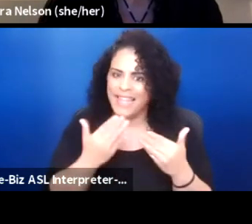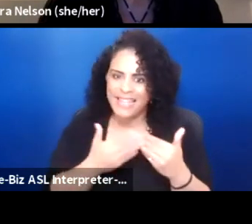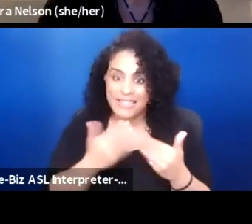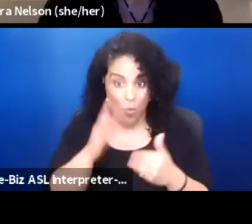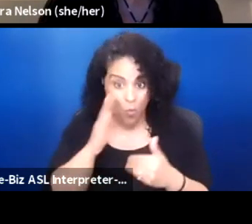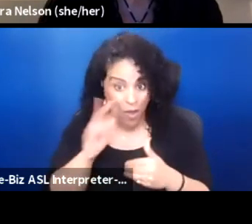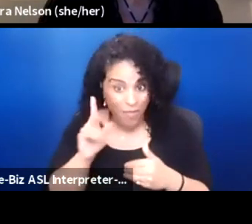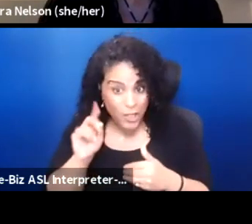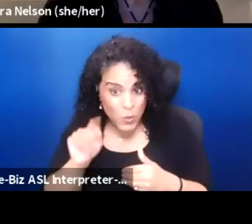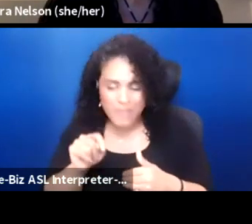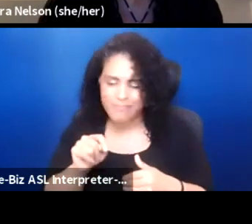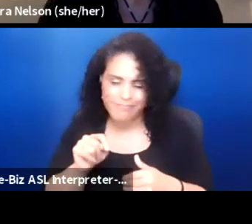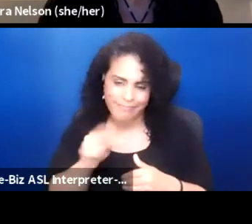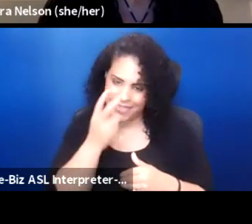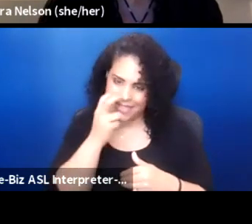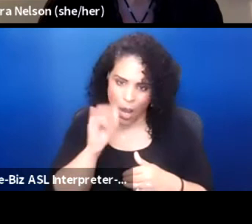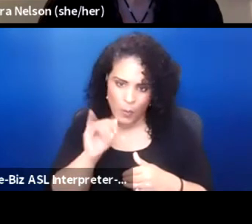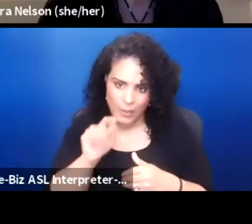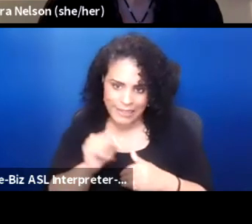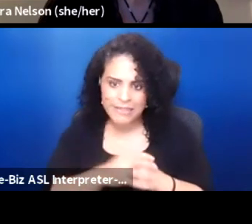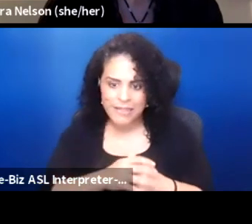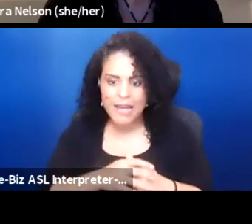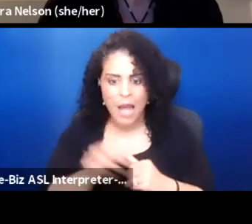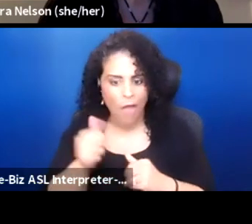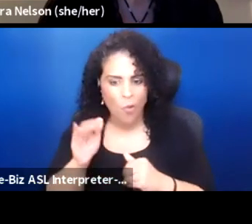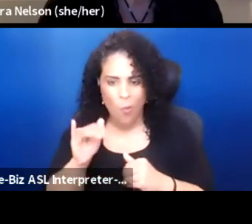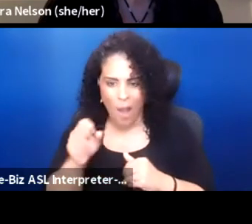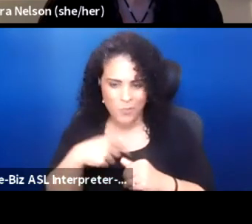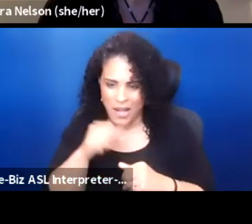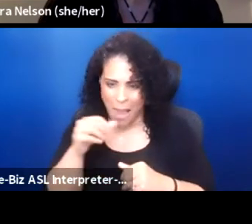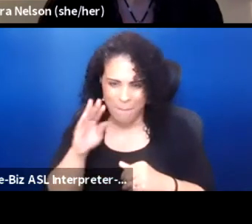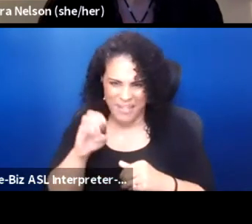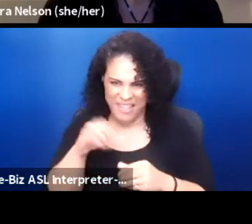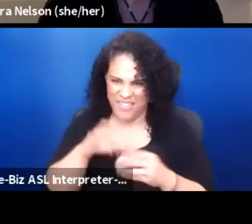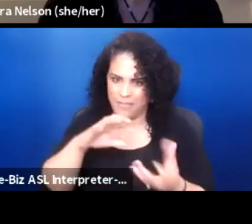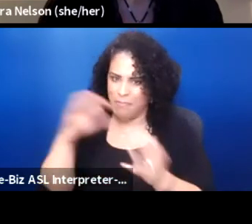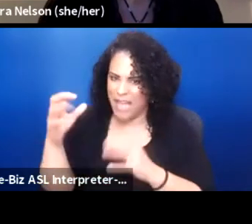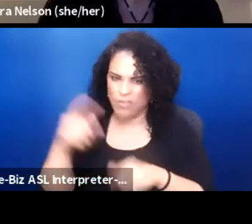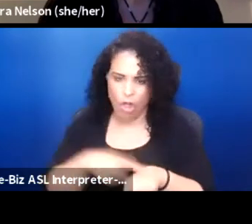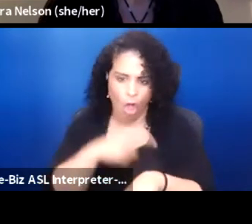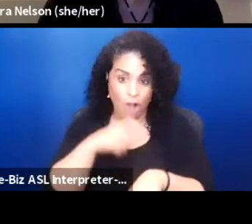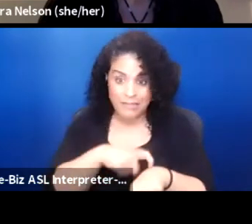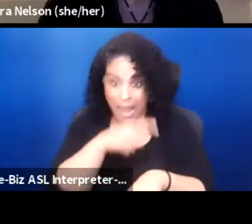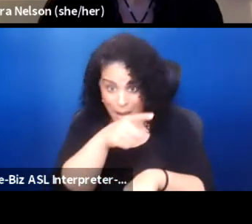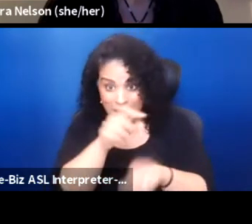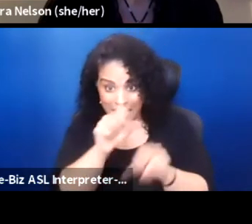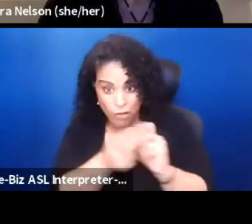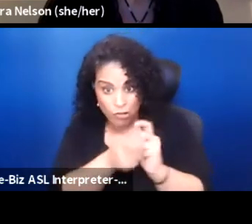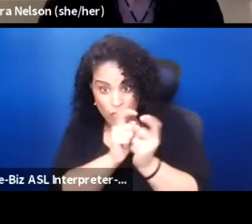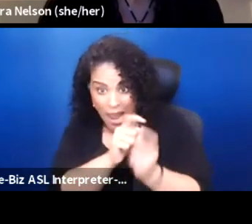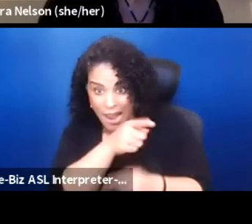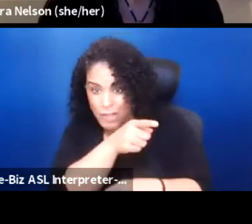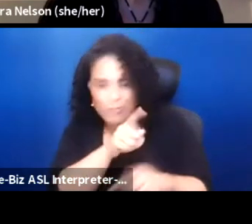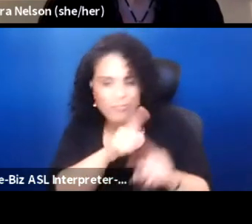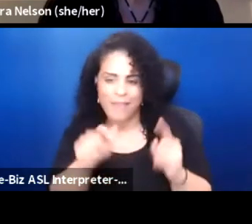I sincerely doubt it. Otherwise we wouldn't be in this mess. They've had a long time to change their ways. Yeah.